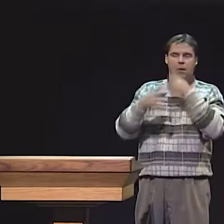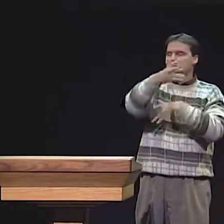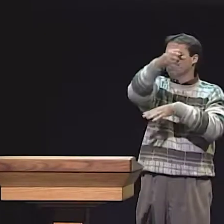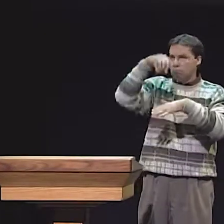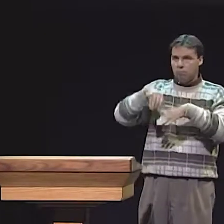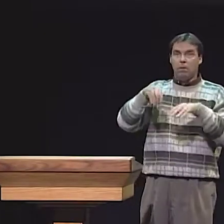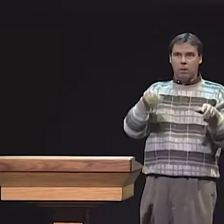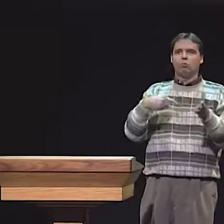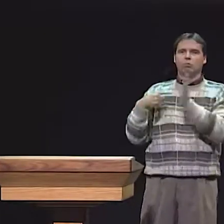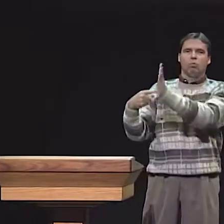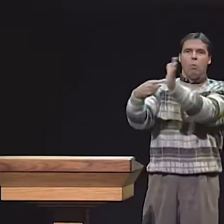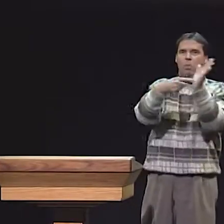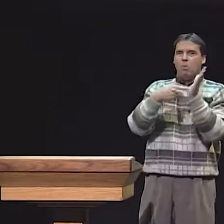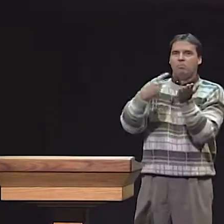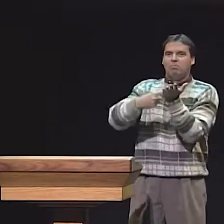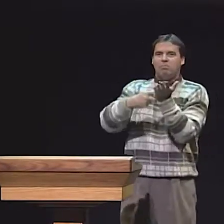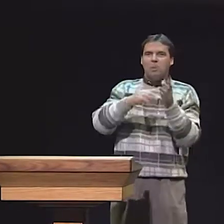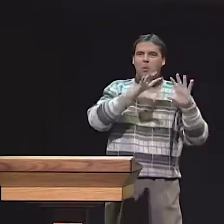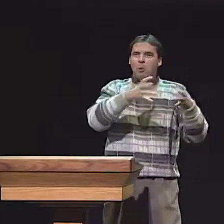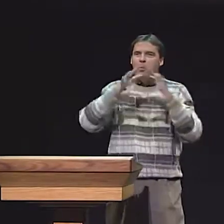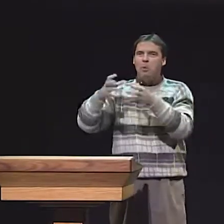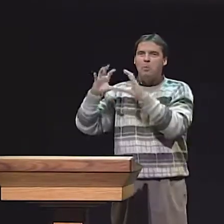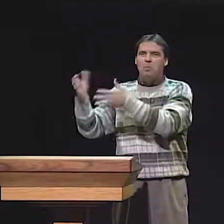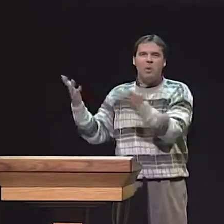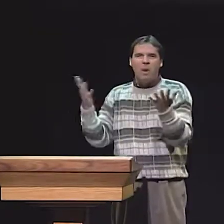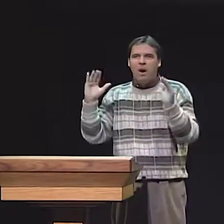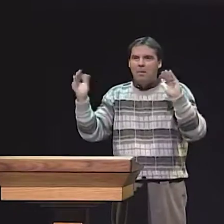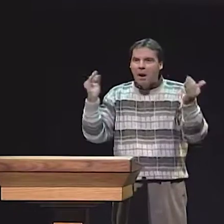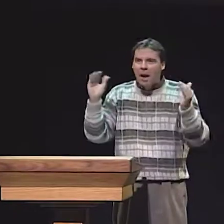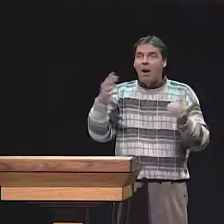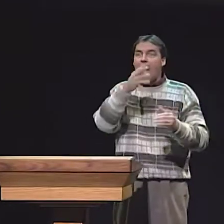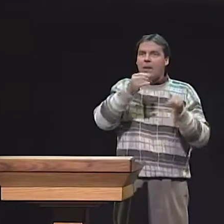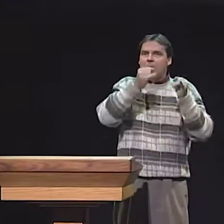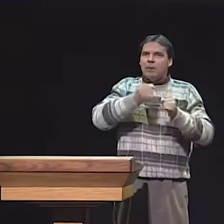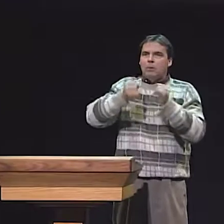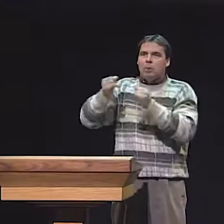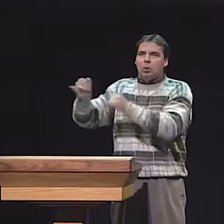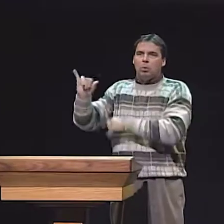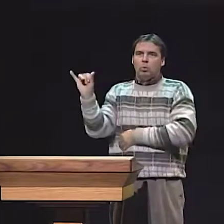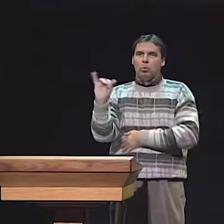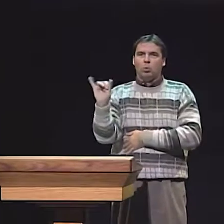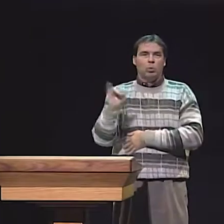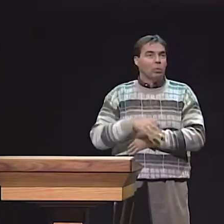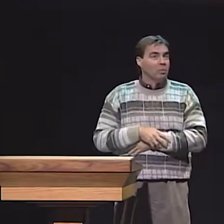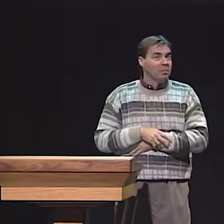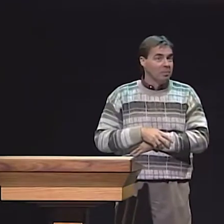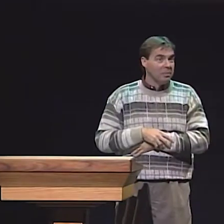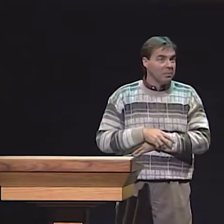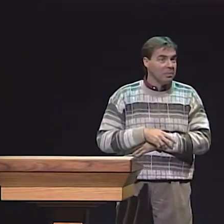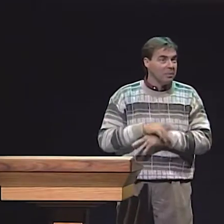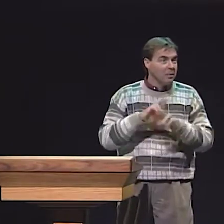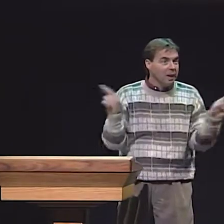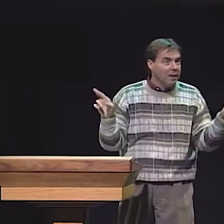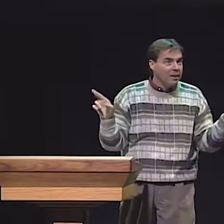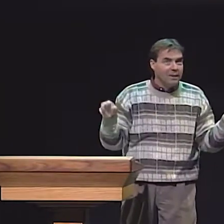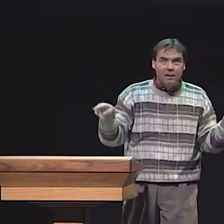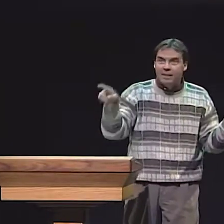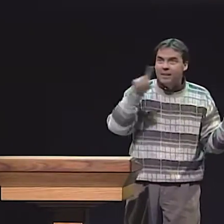THE 3 GROUPS ARE DEAF CHILDREN OF DEAF PARENTS, DEAF CHILDREN OF HEARING PARENTS WHO SIGN, AND DEAF CHILDREN OF HEARING PARENTS WHO DON'T SIGN.